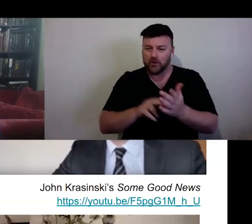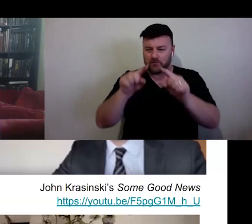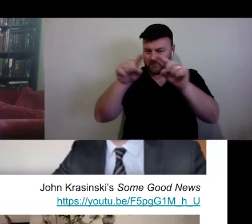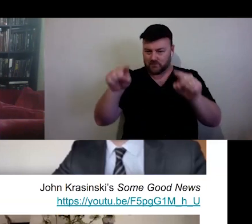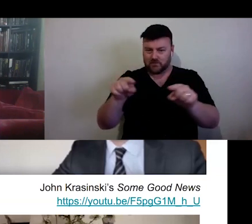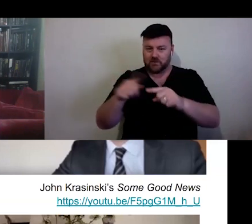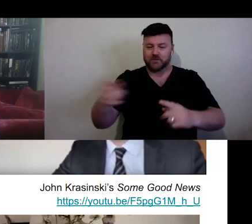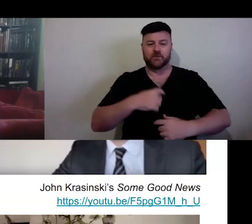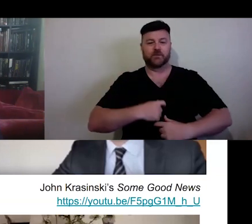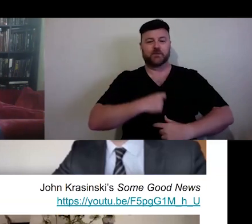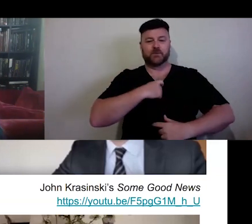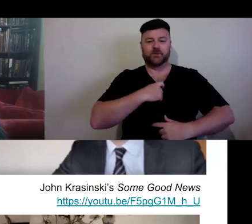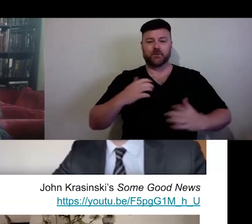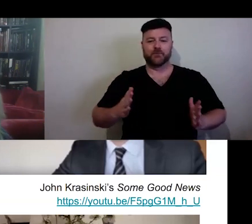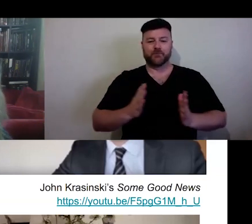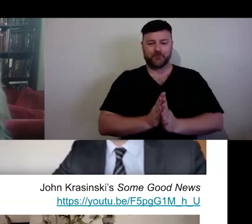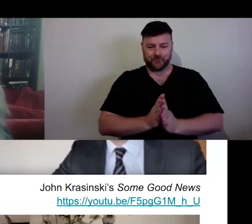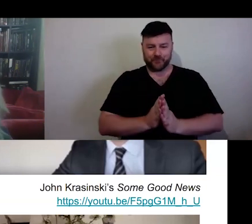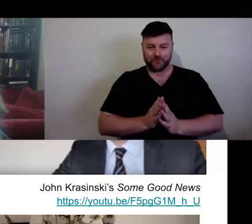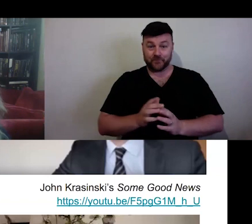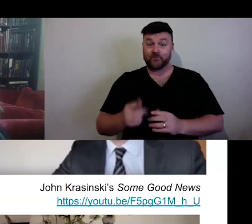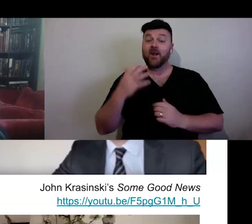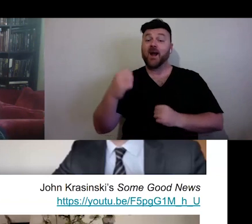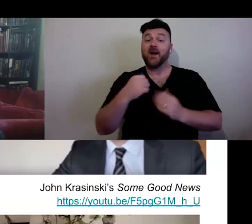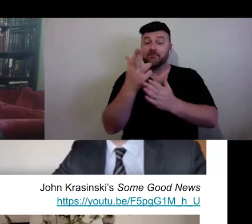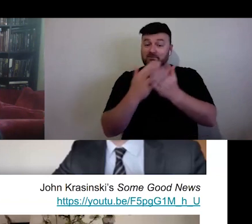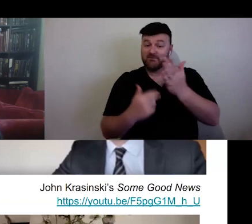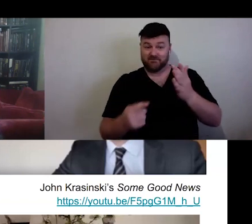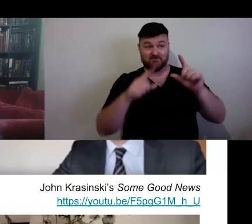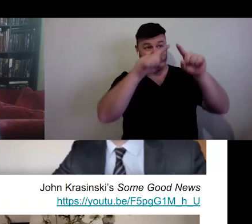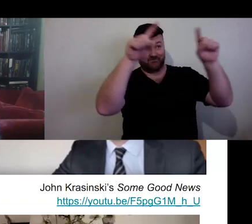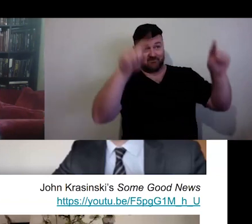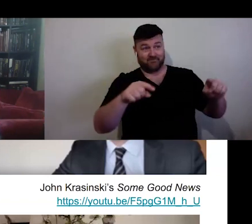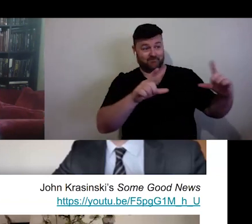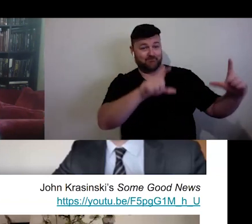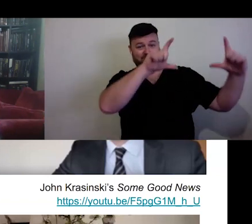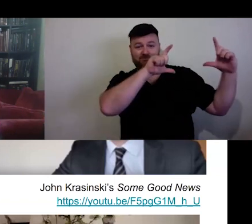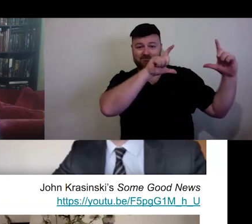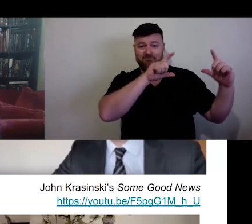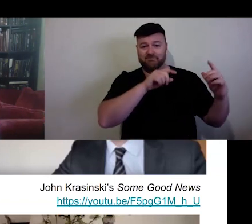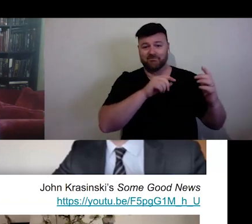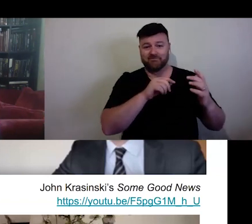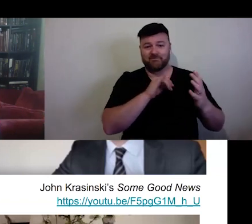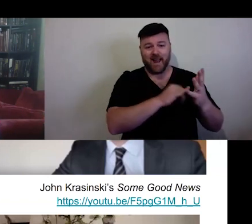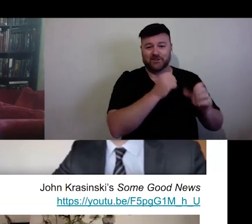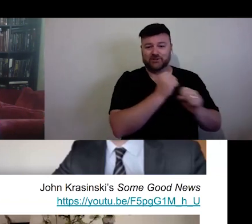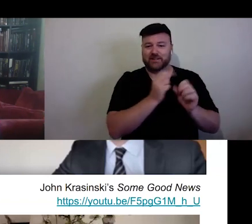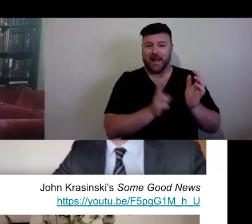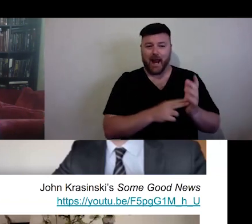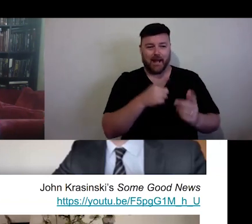impromptu drawing of the logo of the news network he started. We have